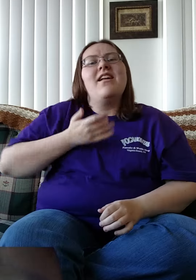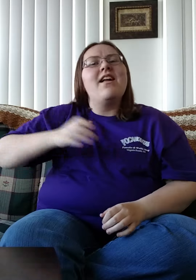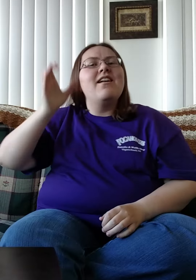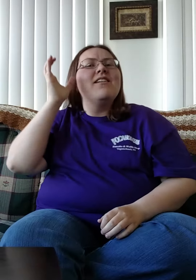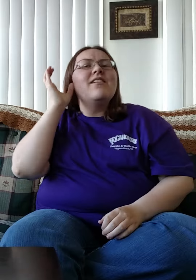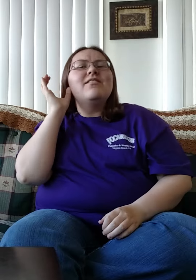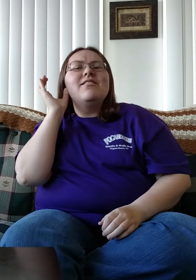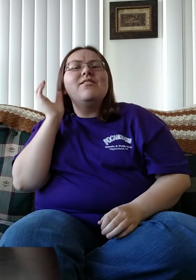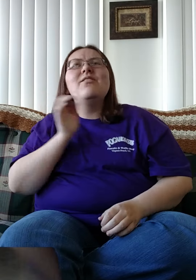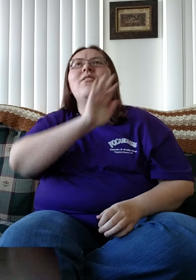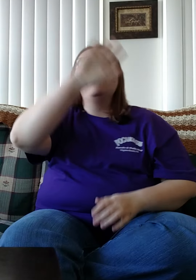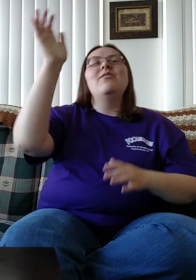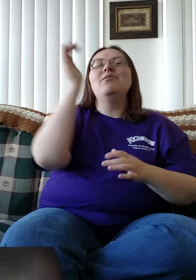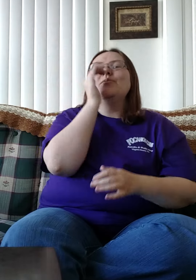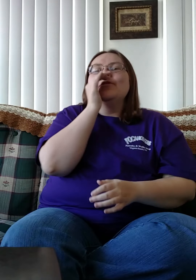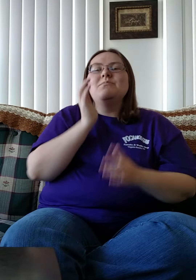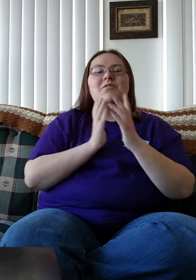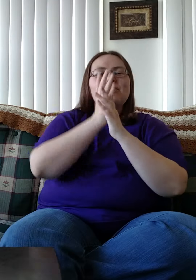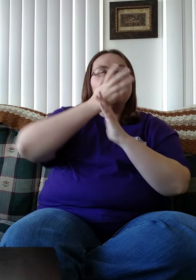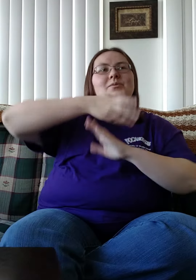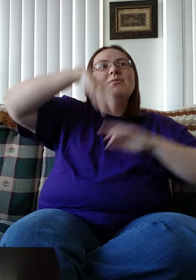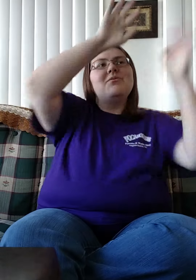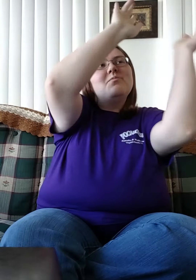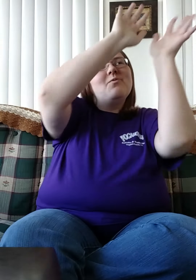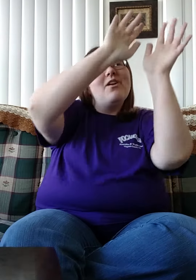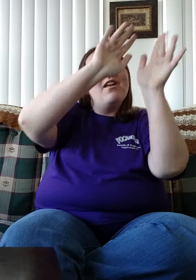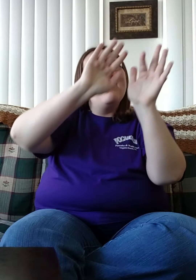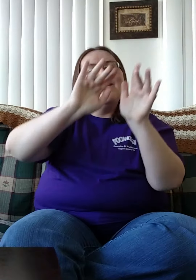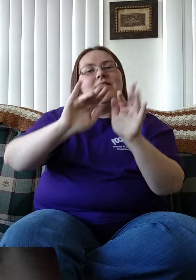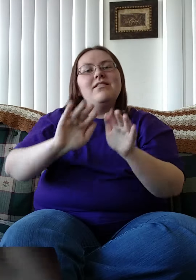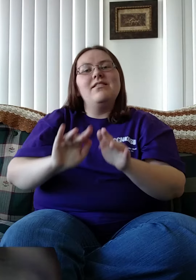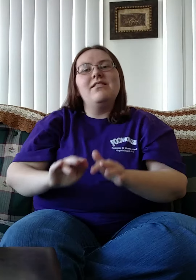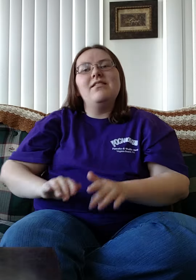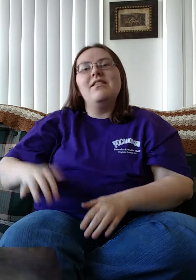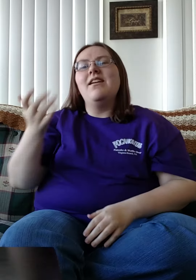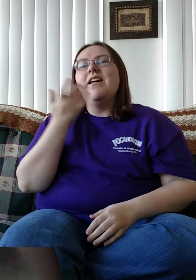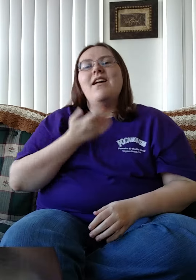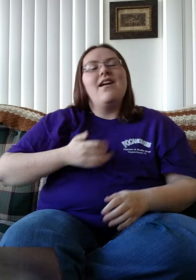I barely hear You whisper through the rain